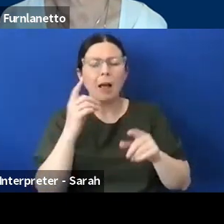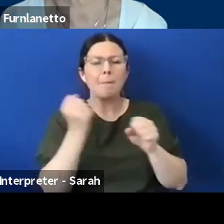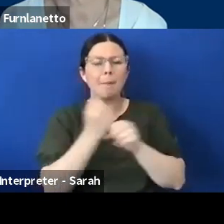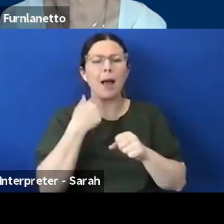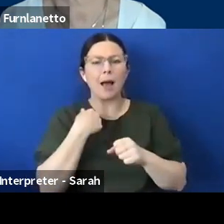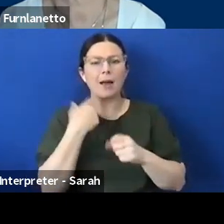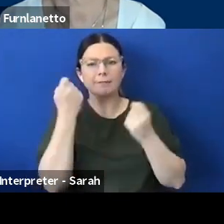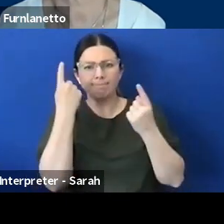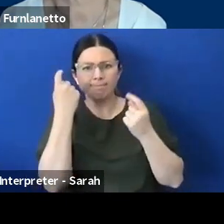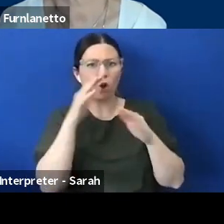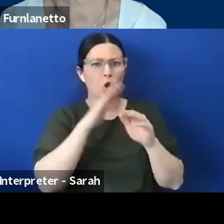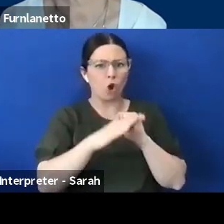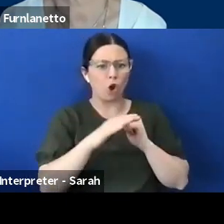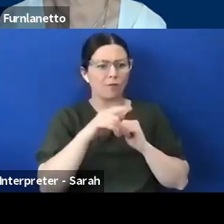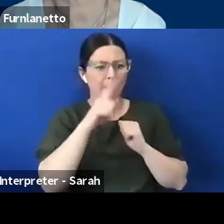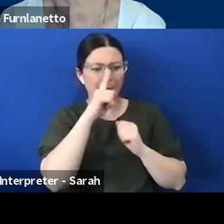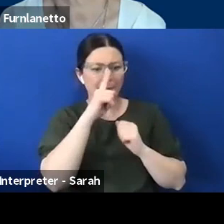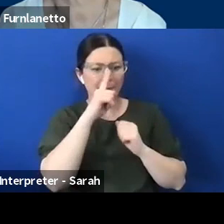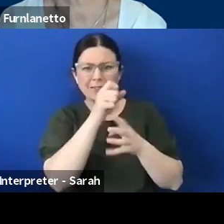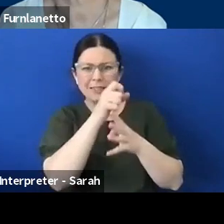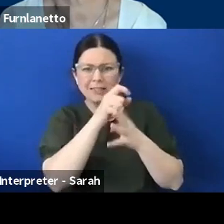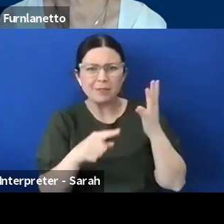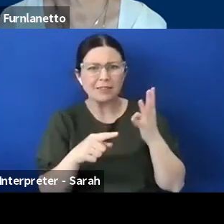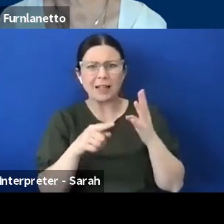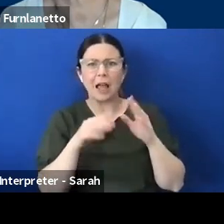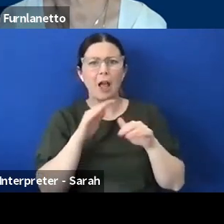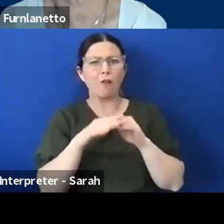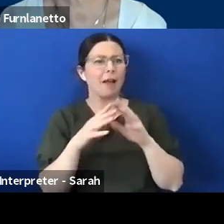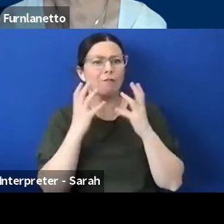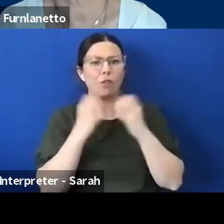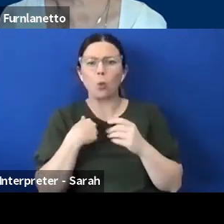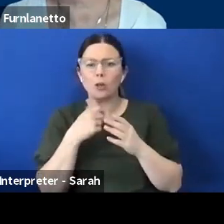consideration in everything we do and like so many other areas that we consider in our day-to-day